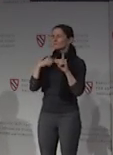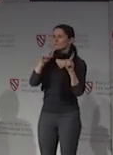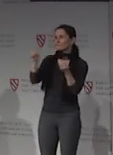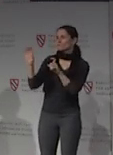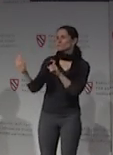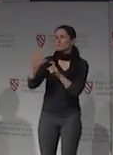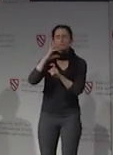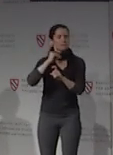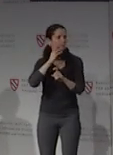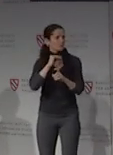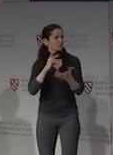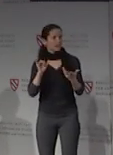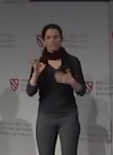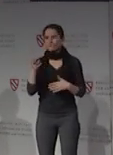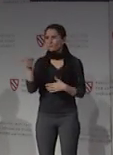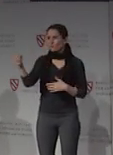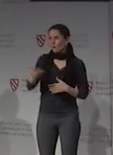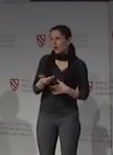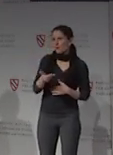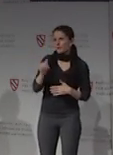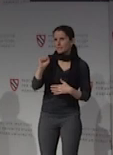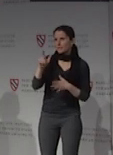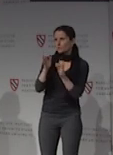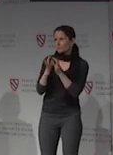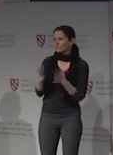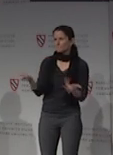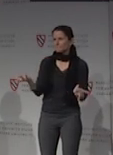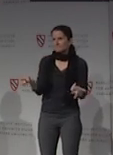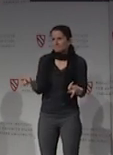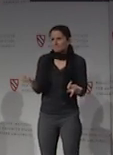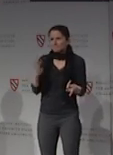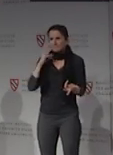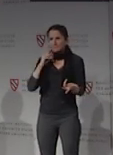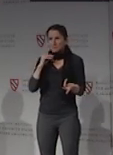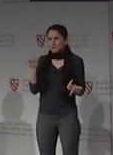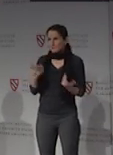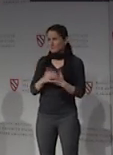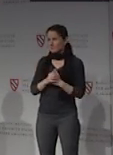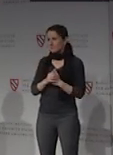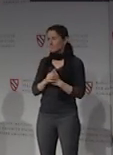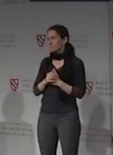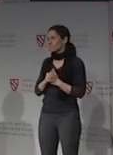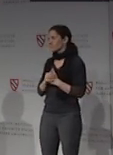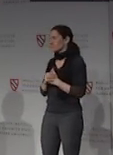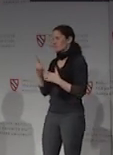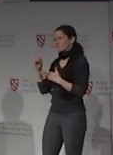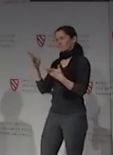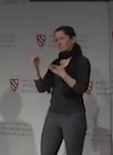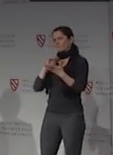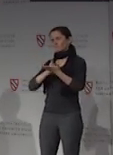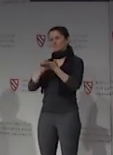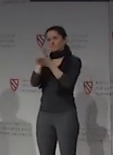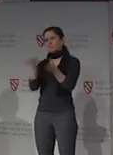When you hire an ASL interpreter, what's that like? We'll take a broad stroke here, just so we can appreciate where the daily reality